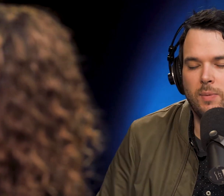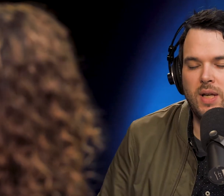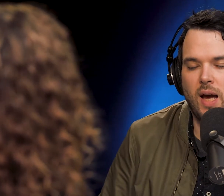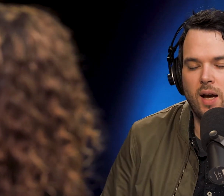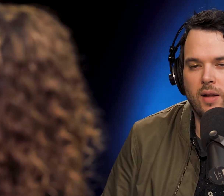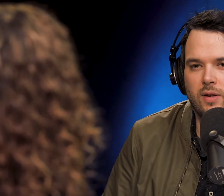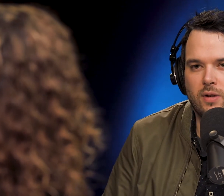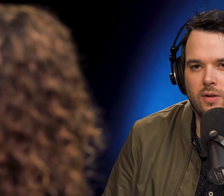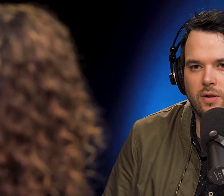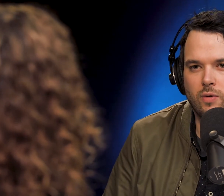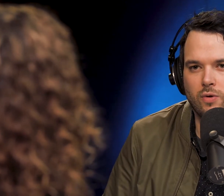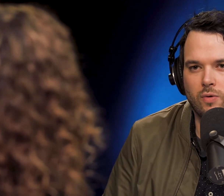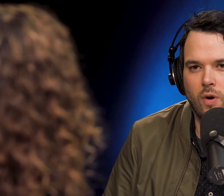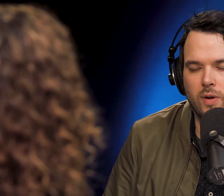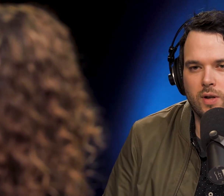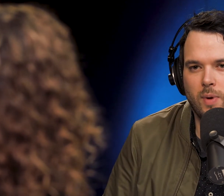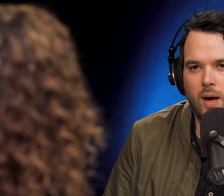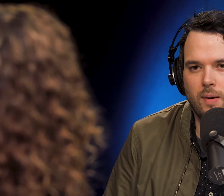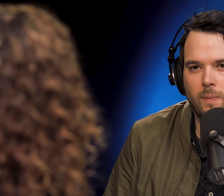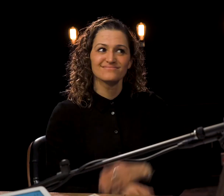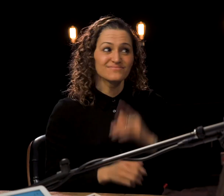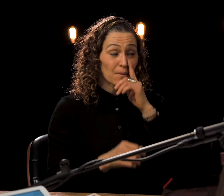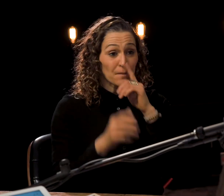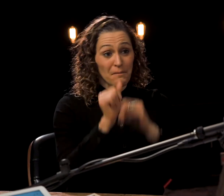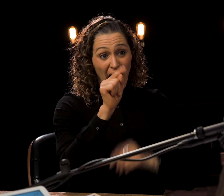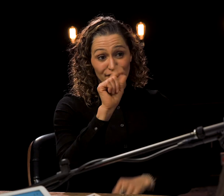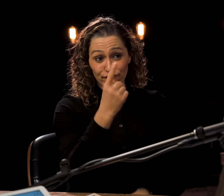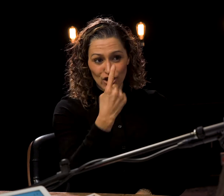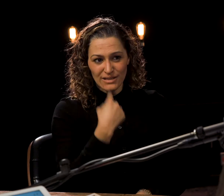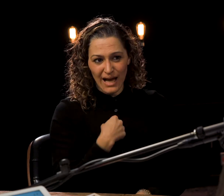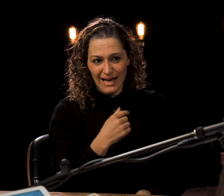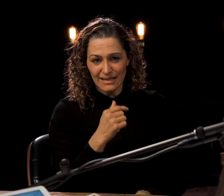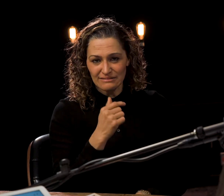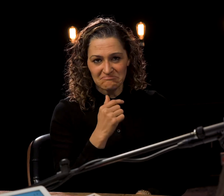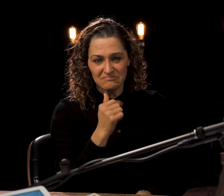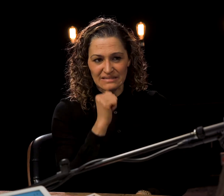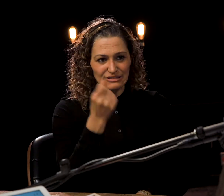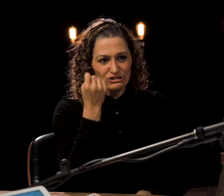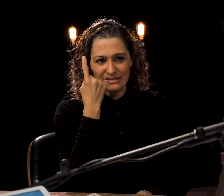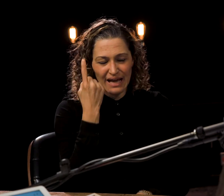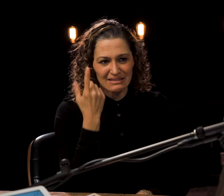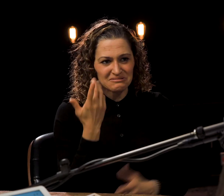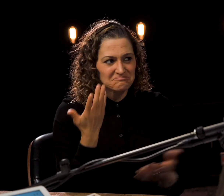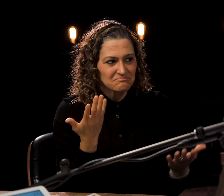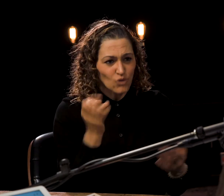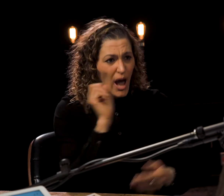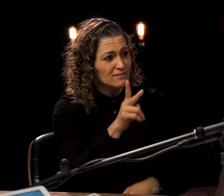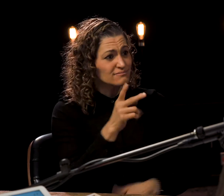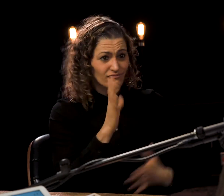Tom Power: to be taking on such a crucial role in Tom Power: this play? Dawn Jani Birley: Well, at first I didn't really know what